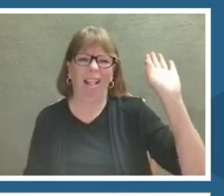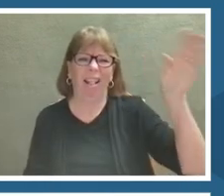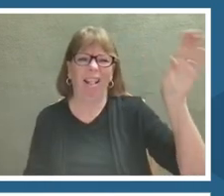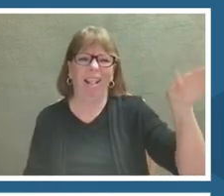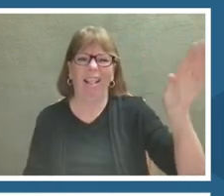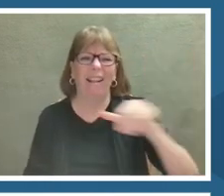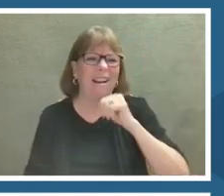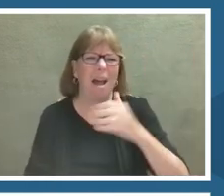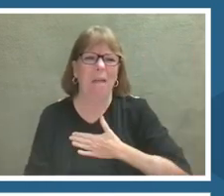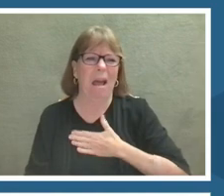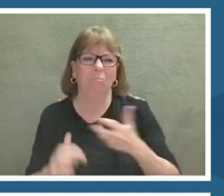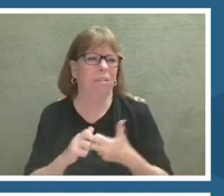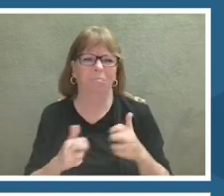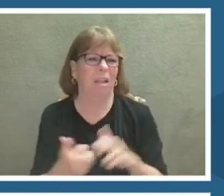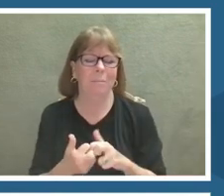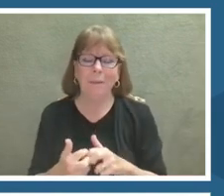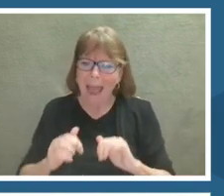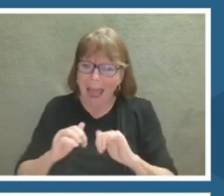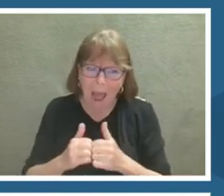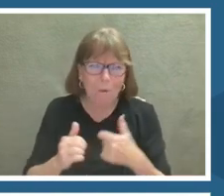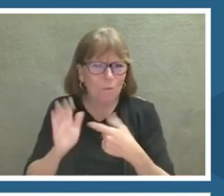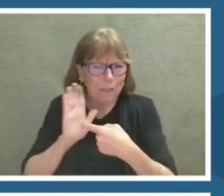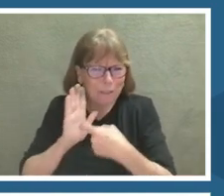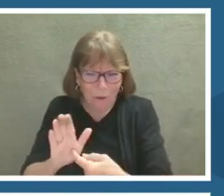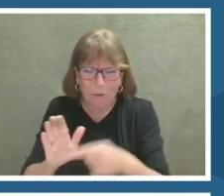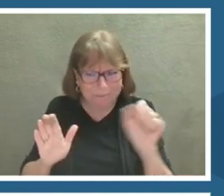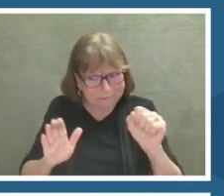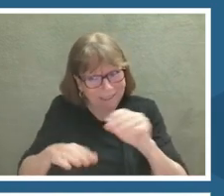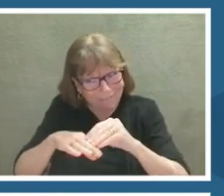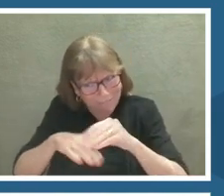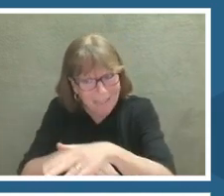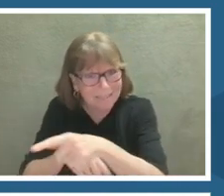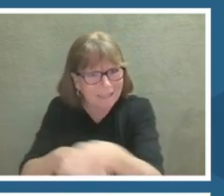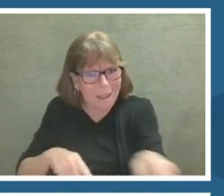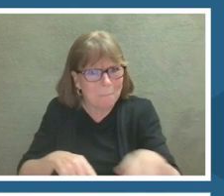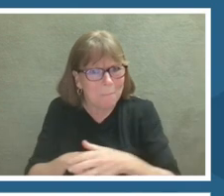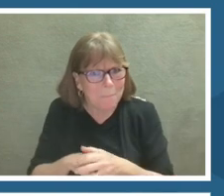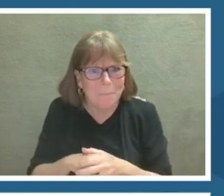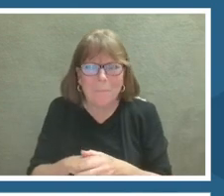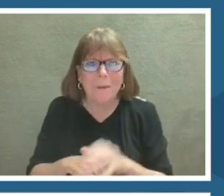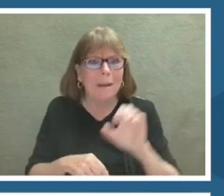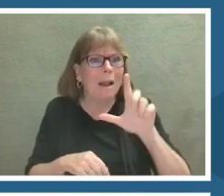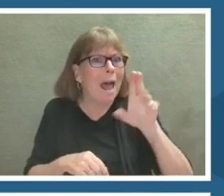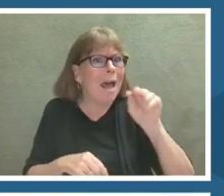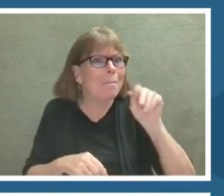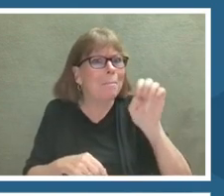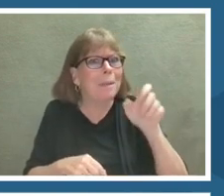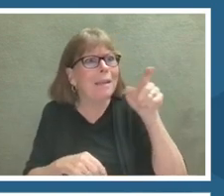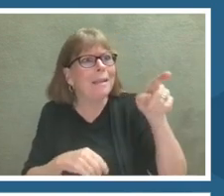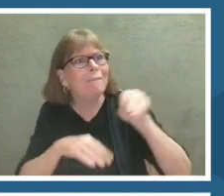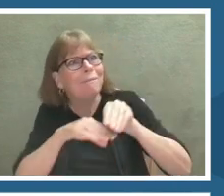How do we present the effects of climate changing on the oceans in a more meaningful or relevant